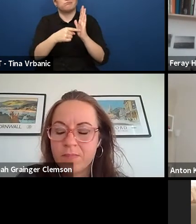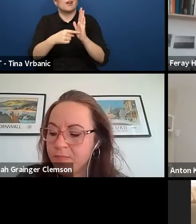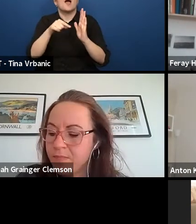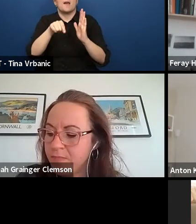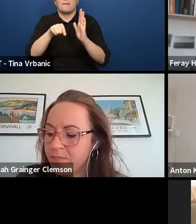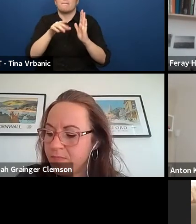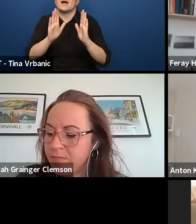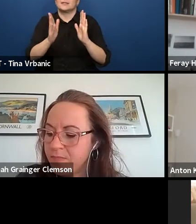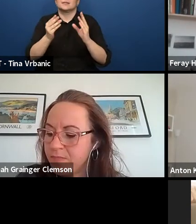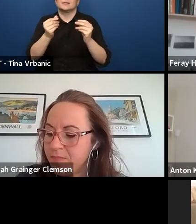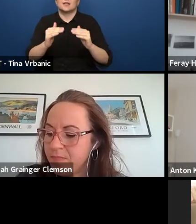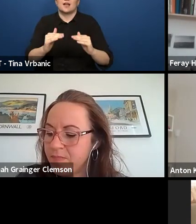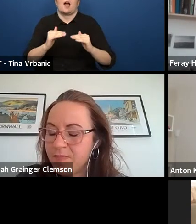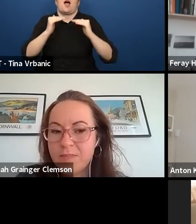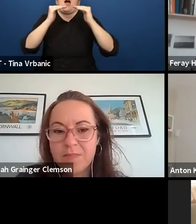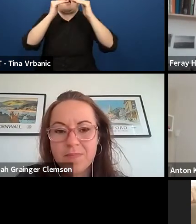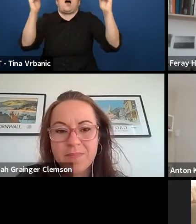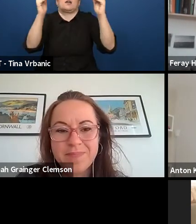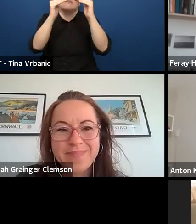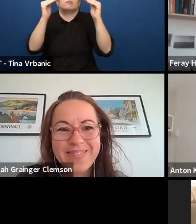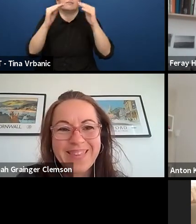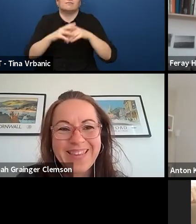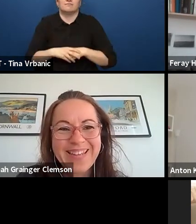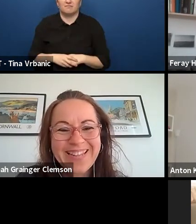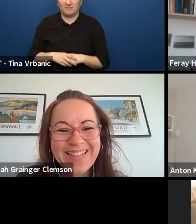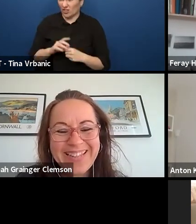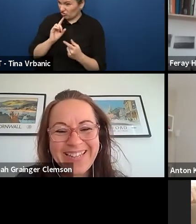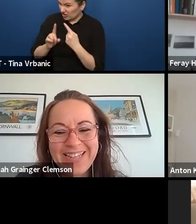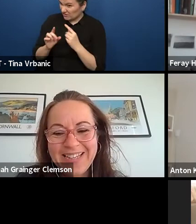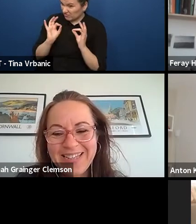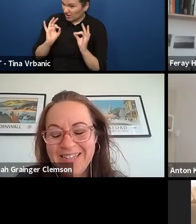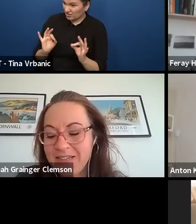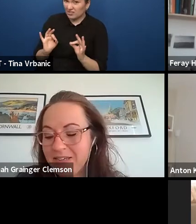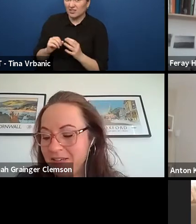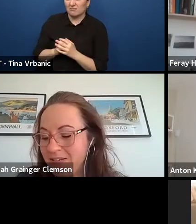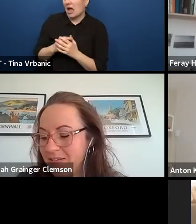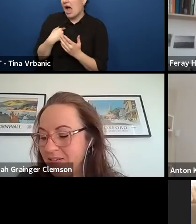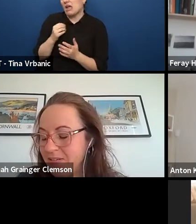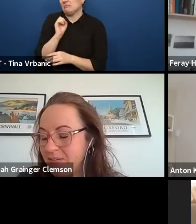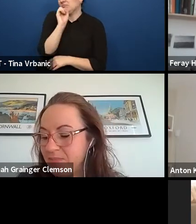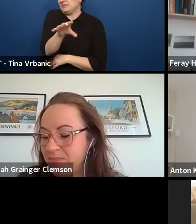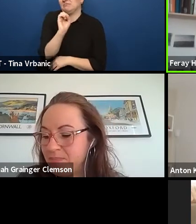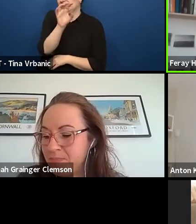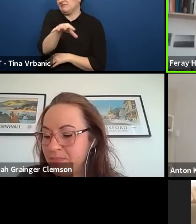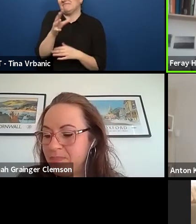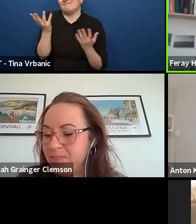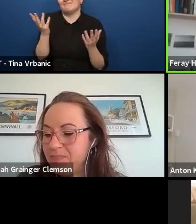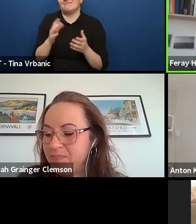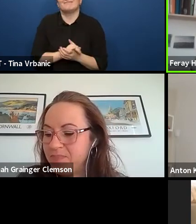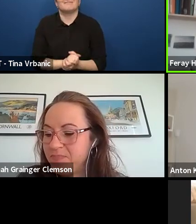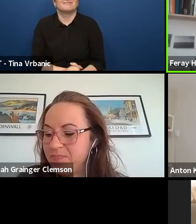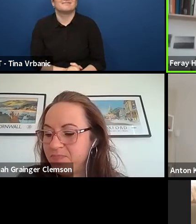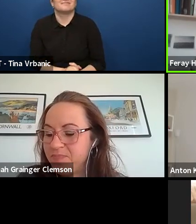Yeah, did I give an answer? I don't know, but I gave some input perhaps. Yes. Thank you. Thank you.